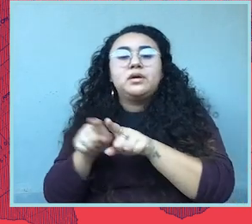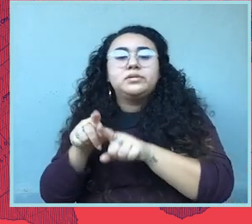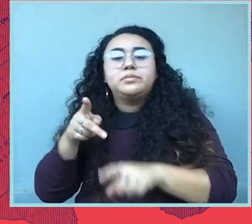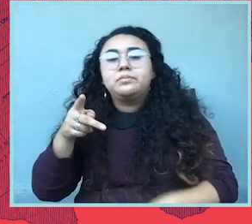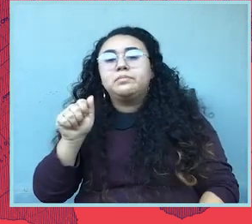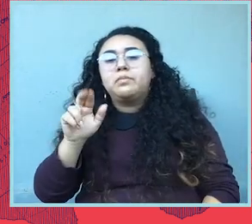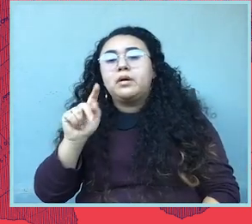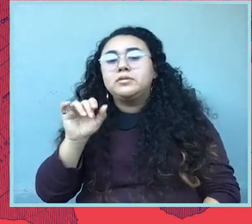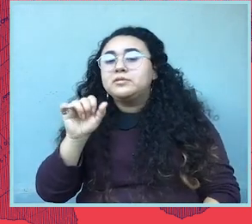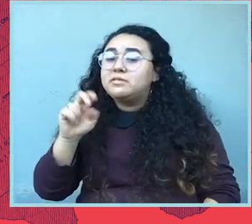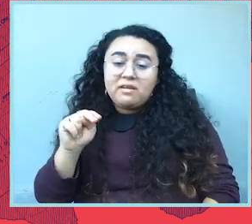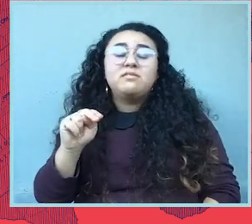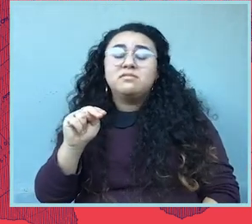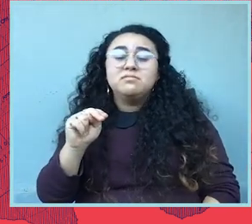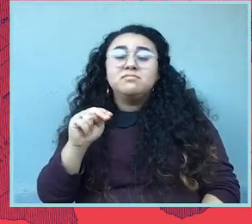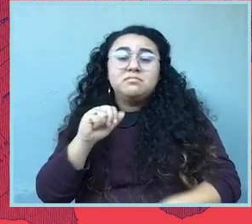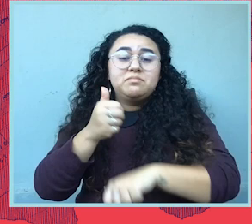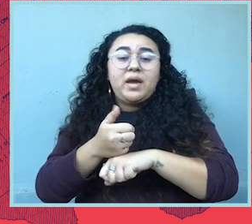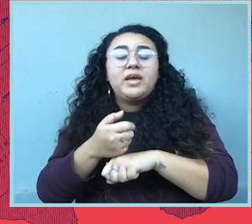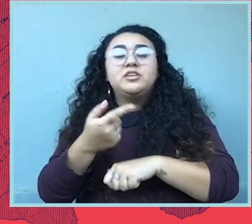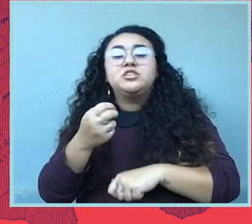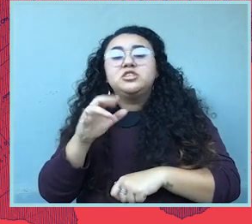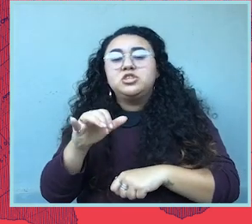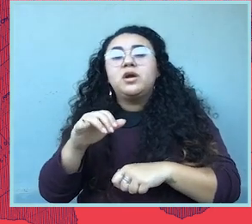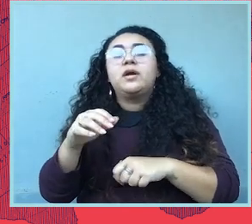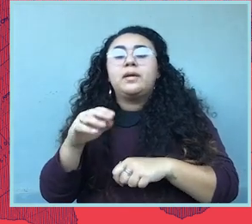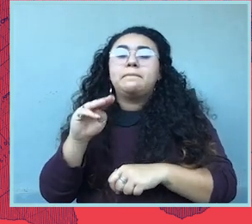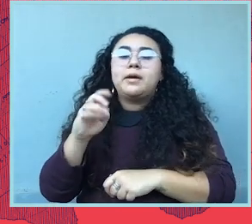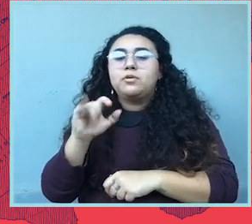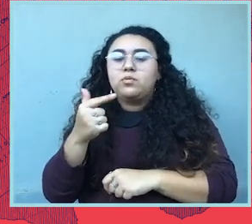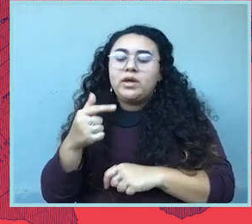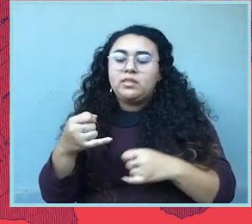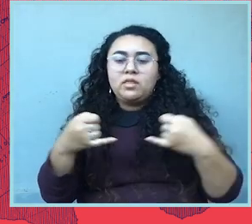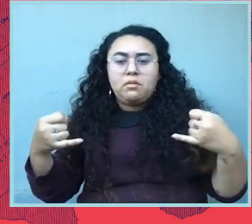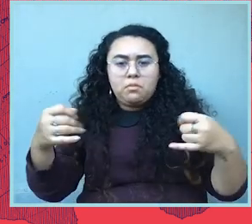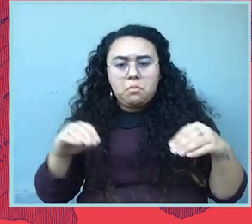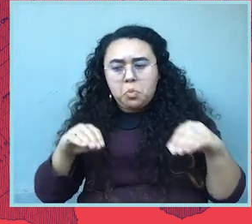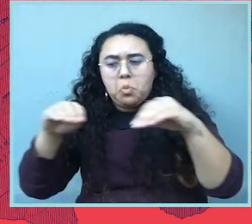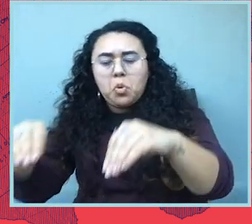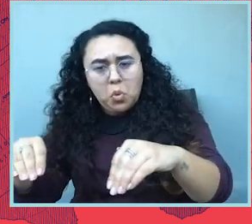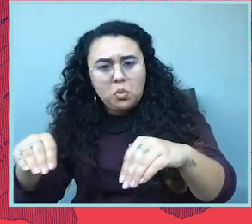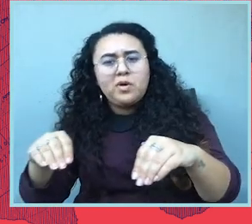of the electoral districts that allow these lawmakers to really subvert the will of a